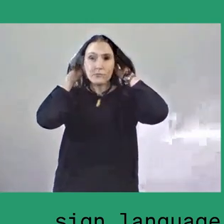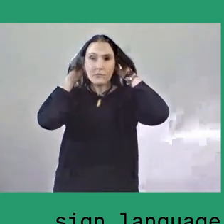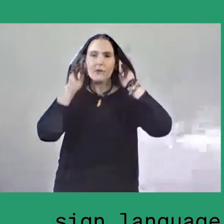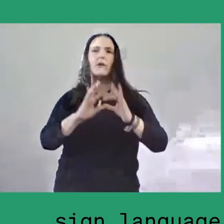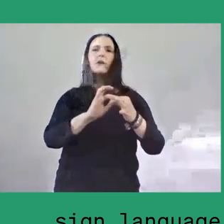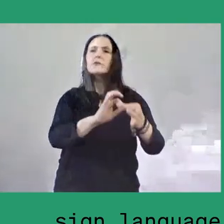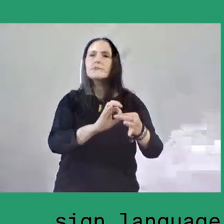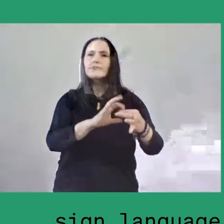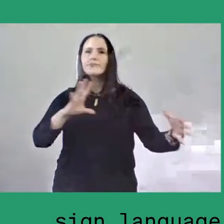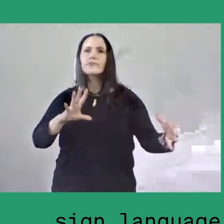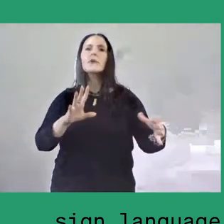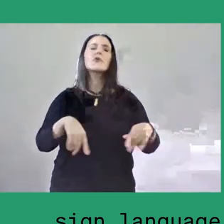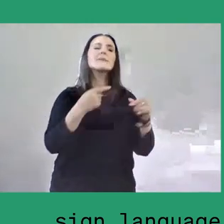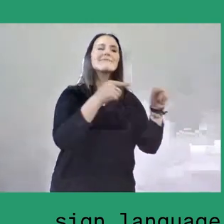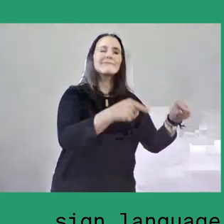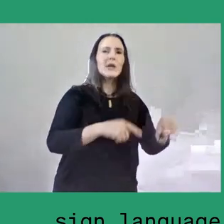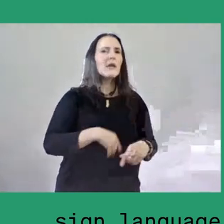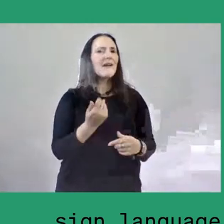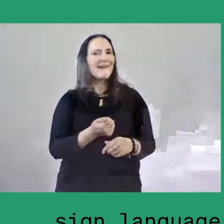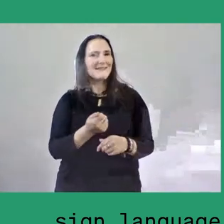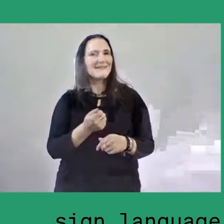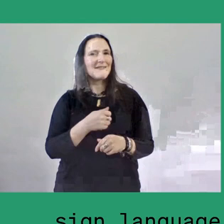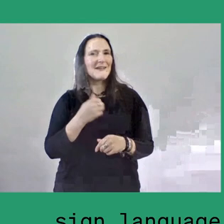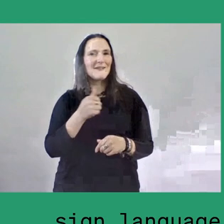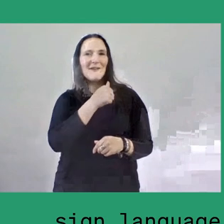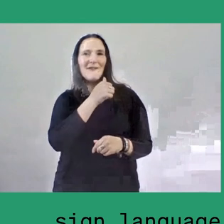organic farmers and festival organisers, among others.